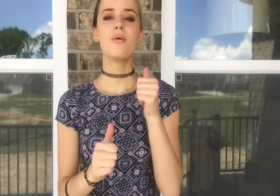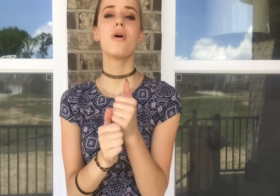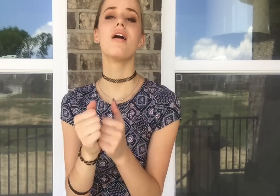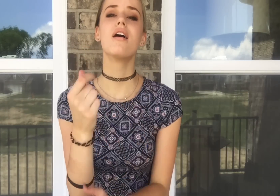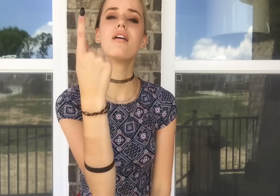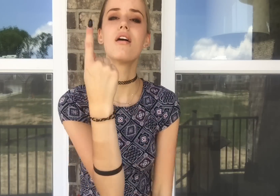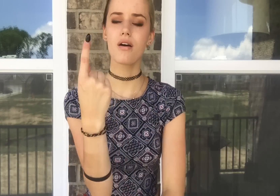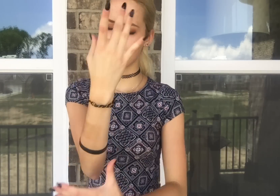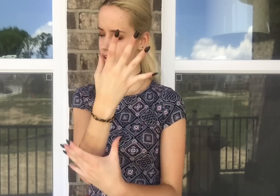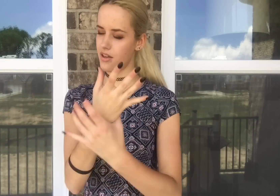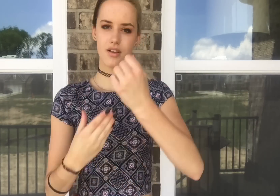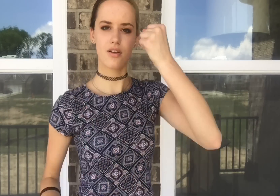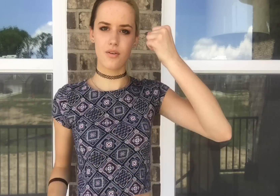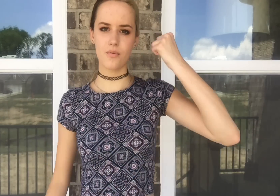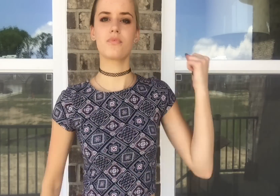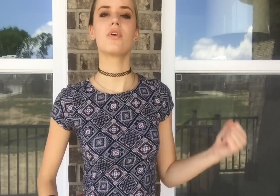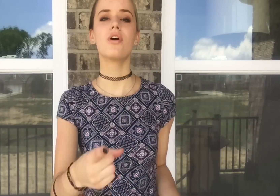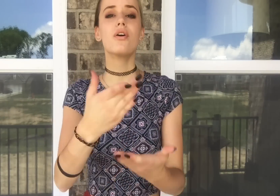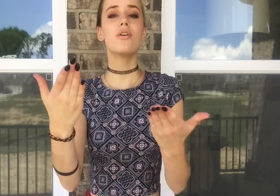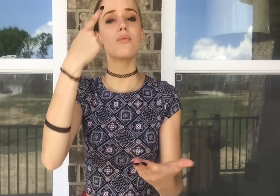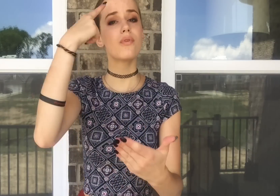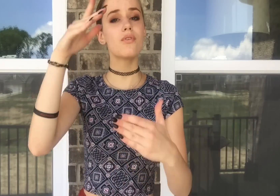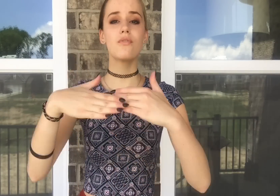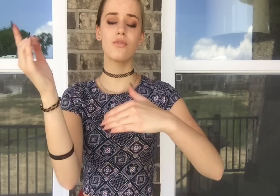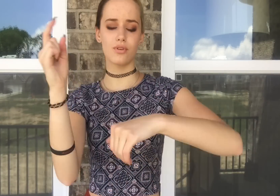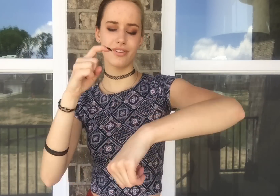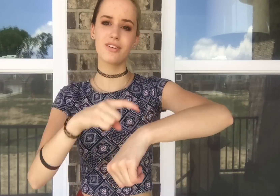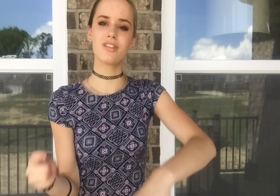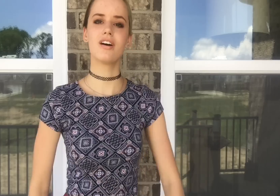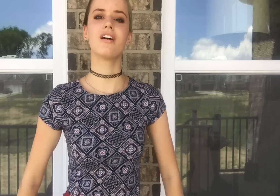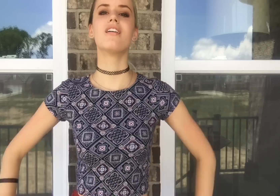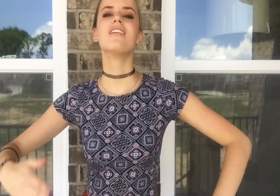But everybody's gone And you've been there for too long